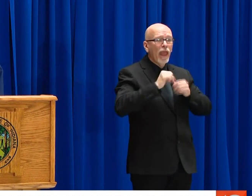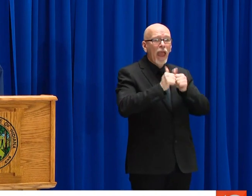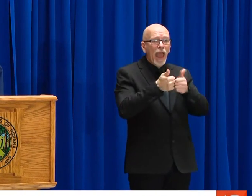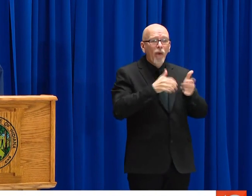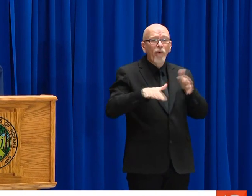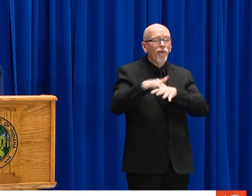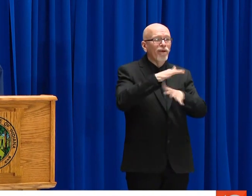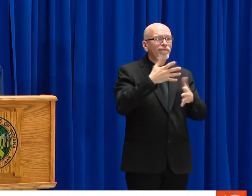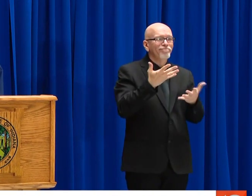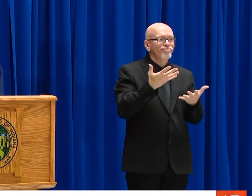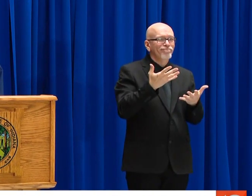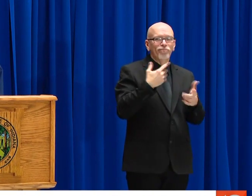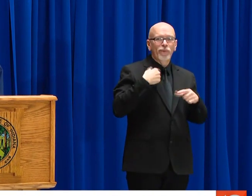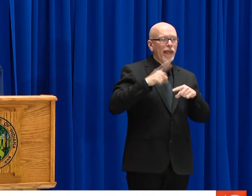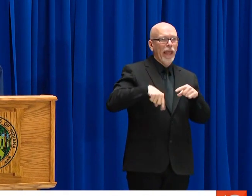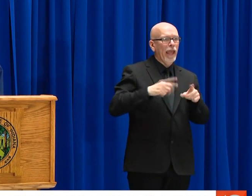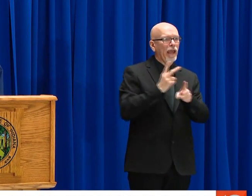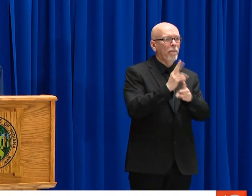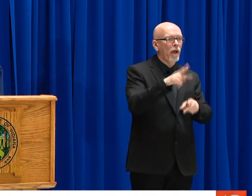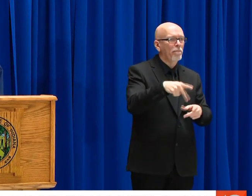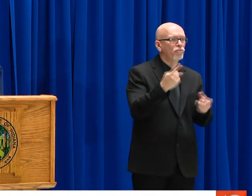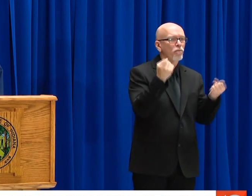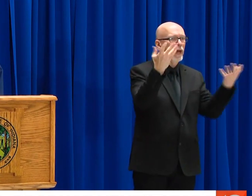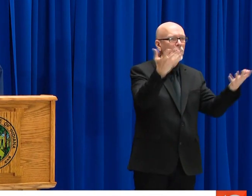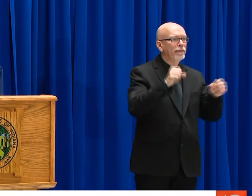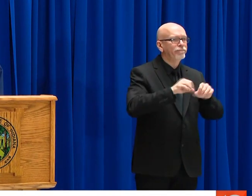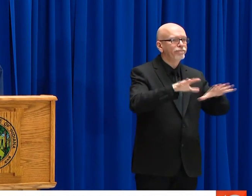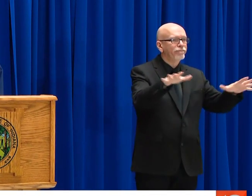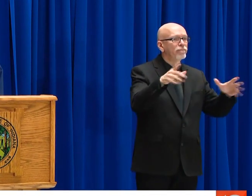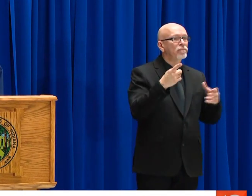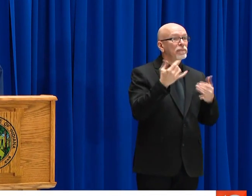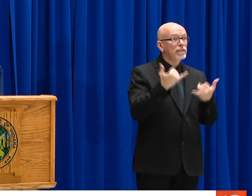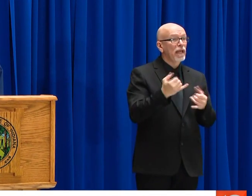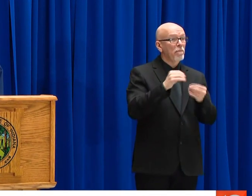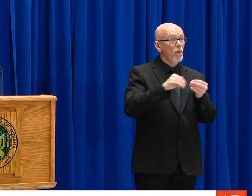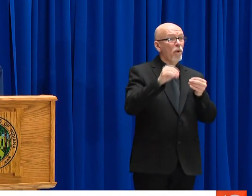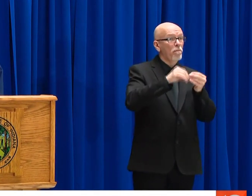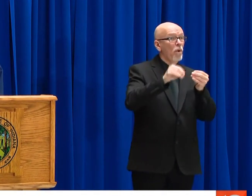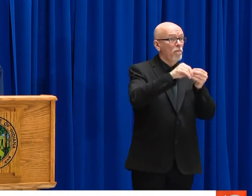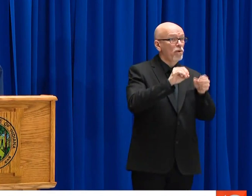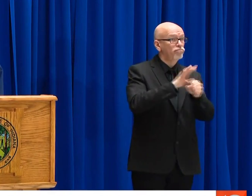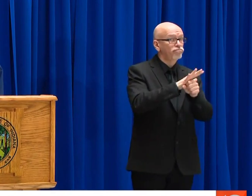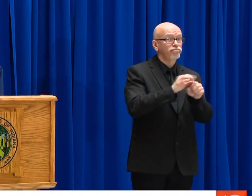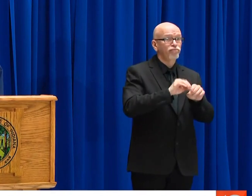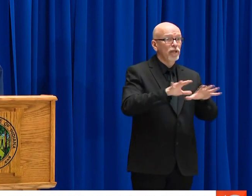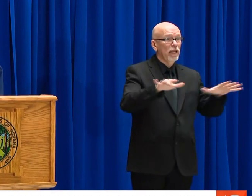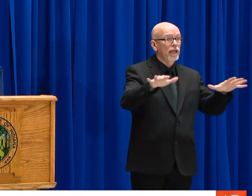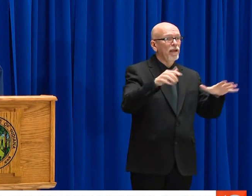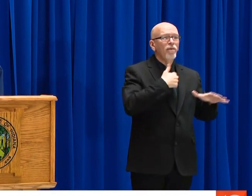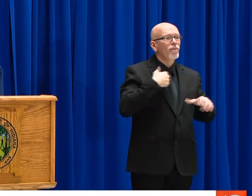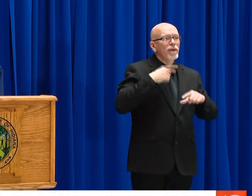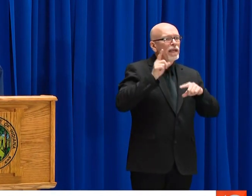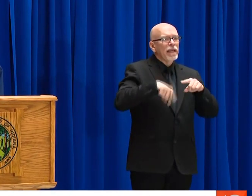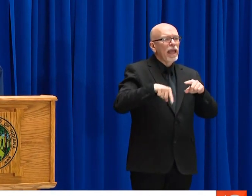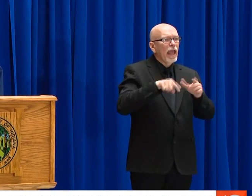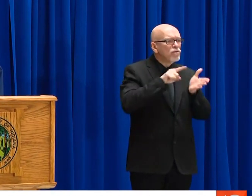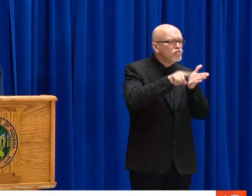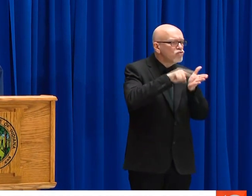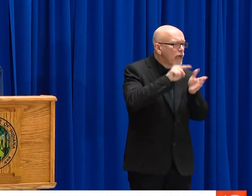APPROACH TO INVESTIGATING CASES AND TRACKING DOWN EVERY SINGLE CONTACT OF A PERSON WHO TESTED POSITIVE IS NOT SUSTAINABLE.